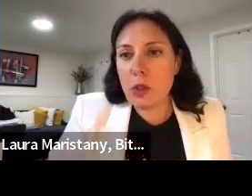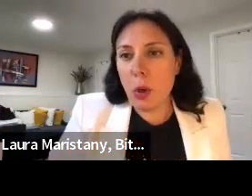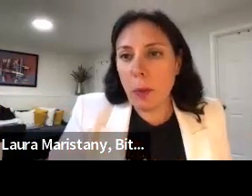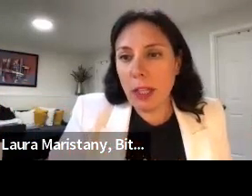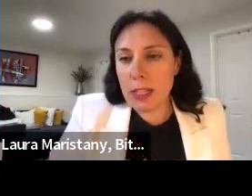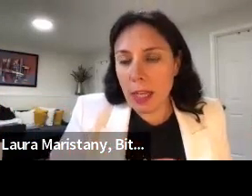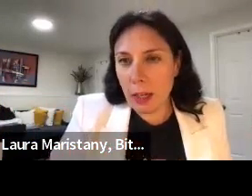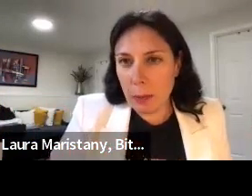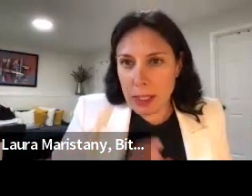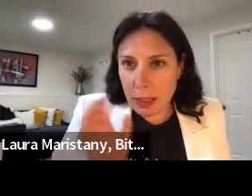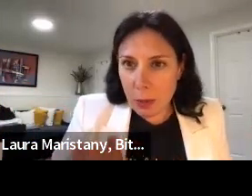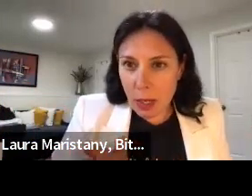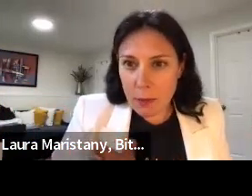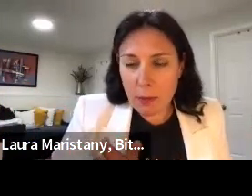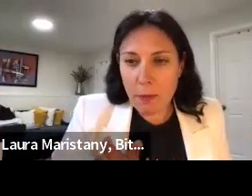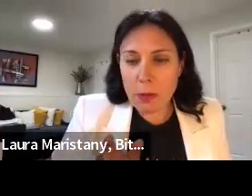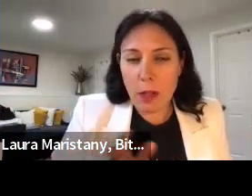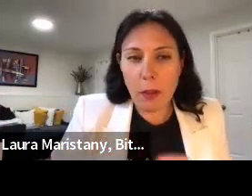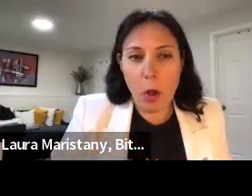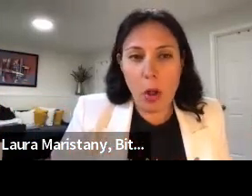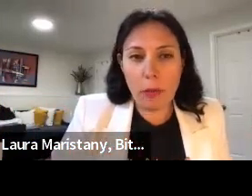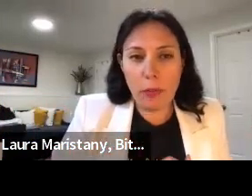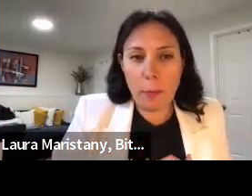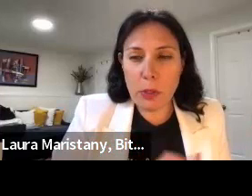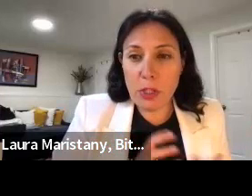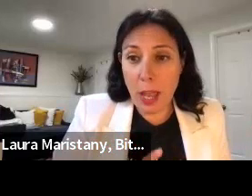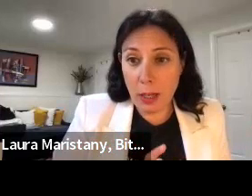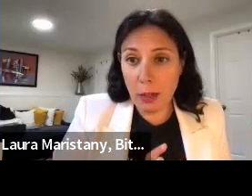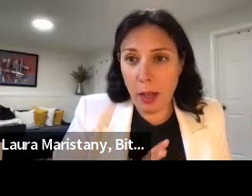And so I’m really excited, because I think we have some folks on the call from or said